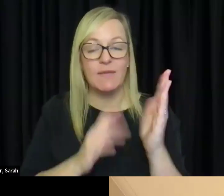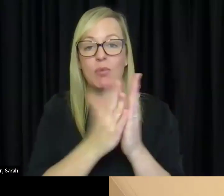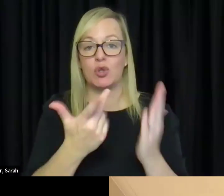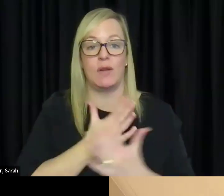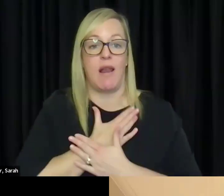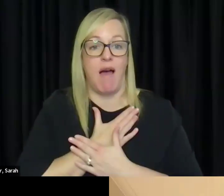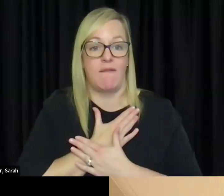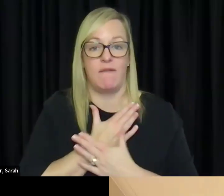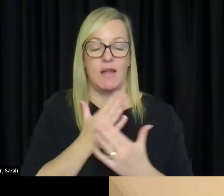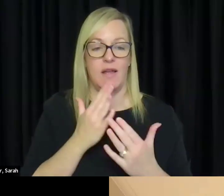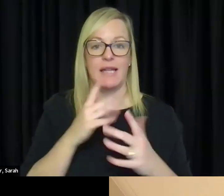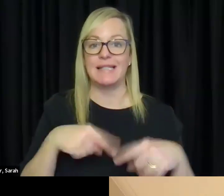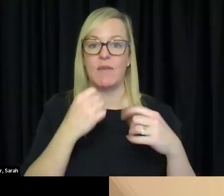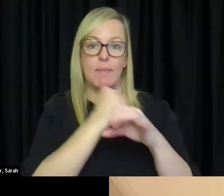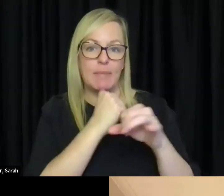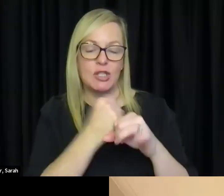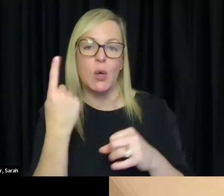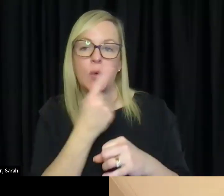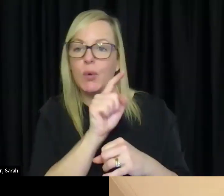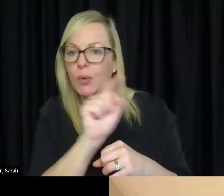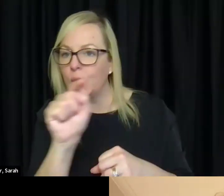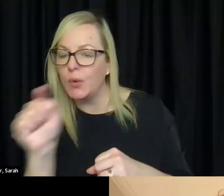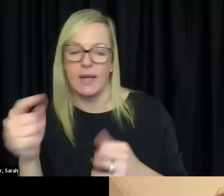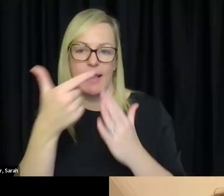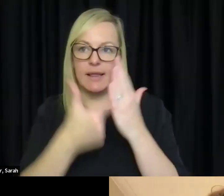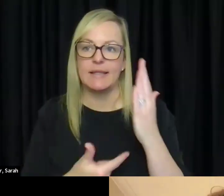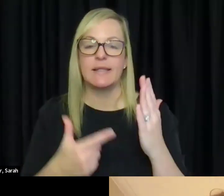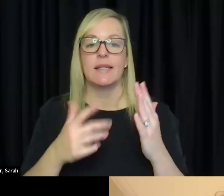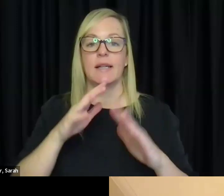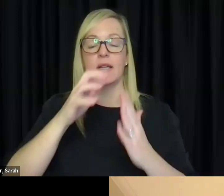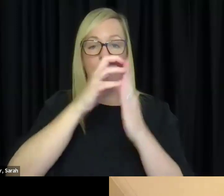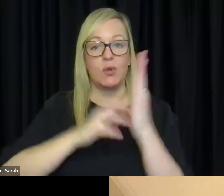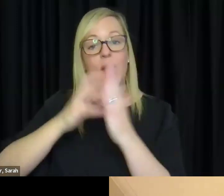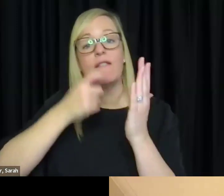publishers that you want to reach out to, create a pitch document, a couple of pages of what you want